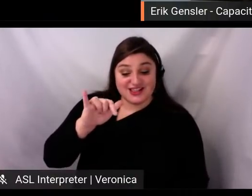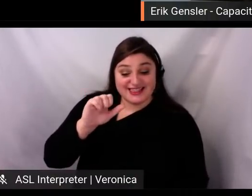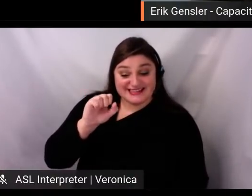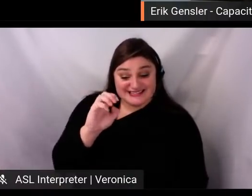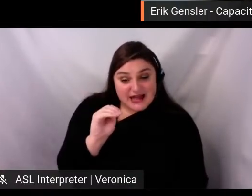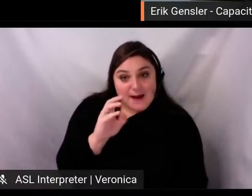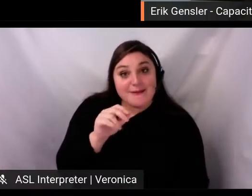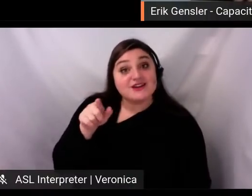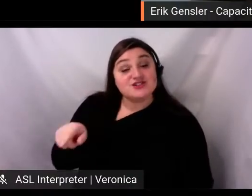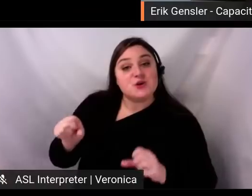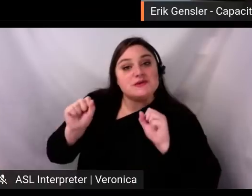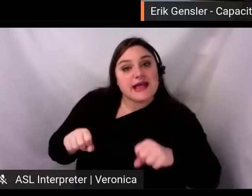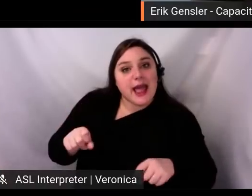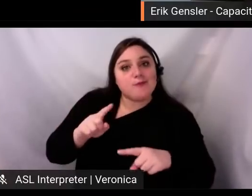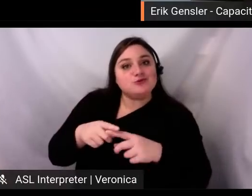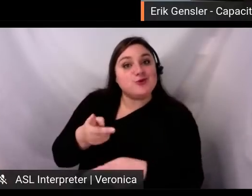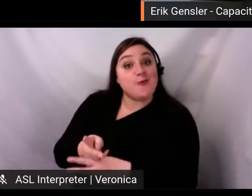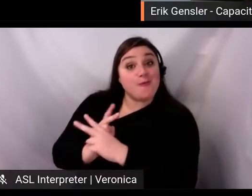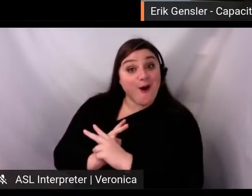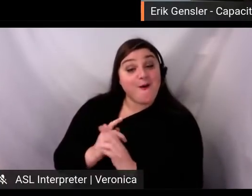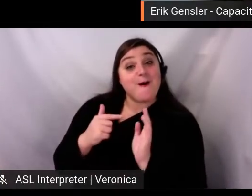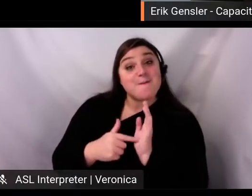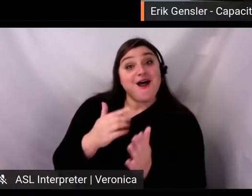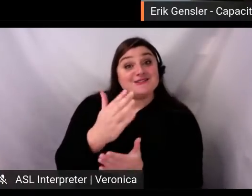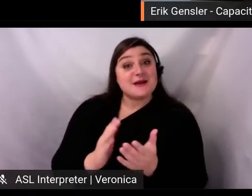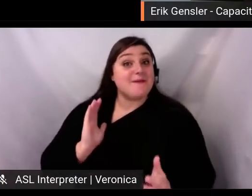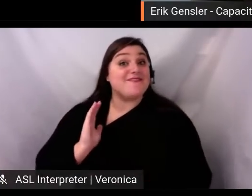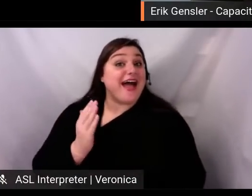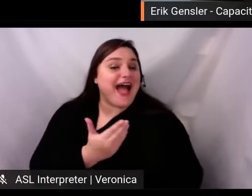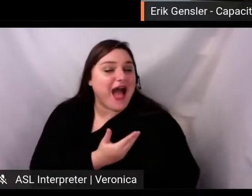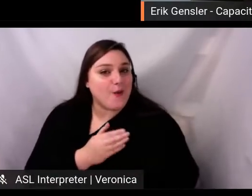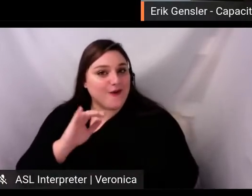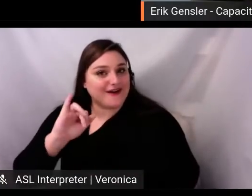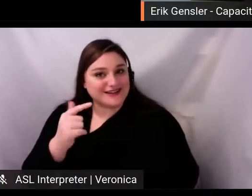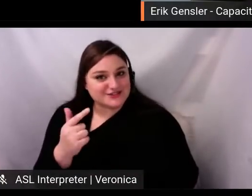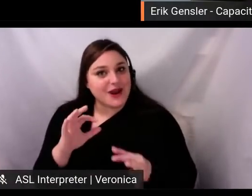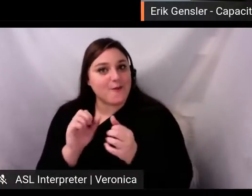some of our Instagram around this conference based on what we learned